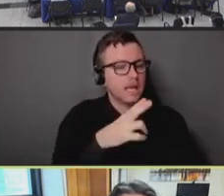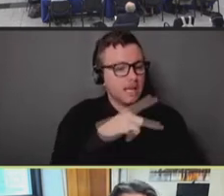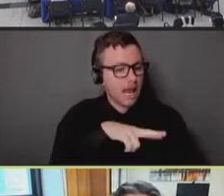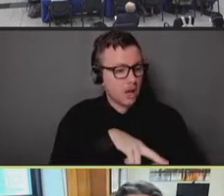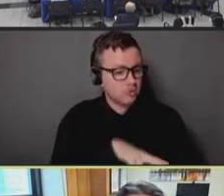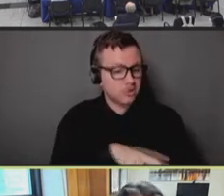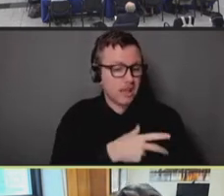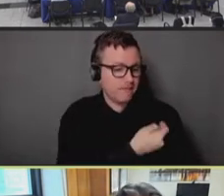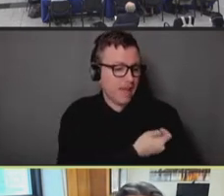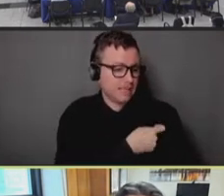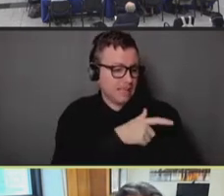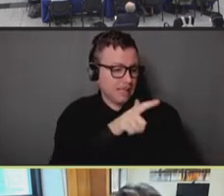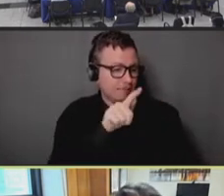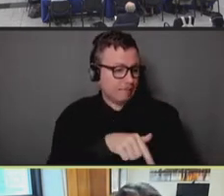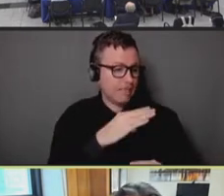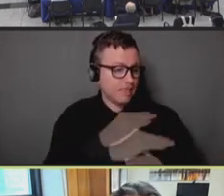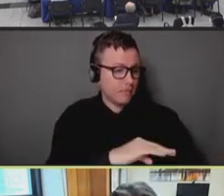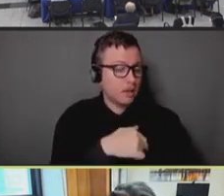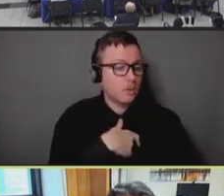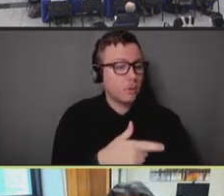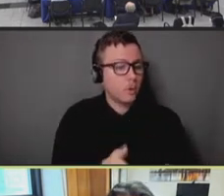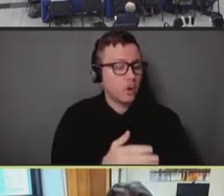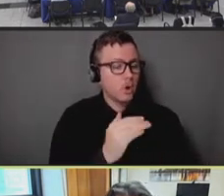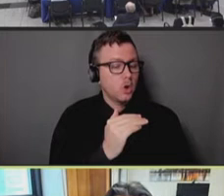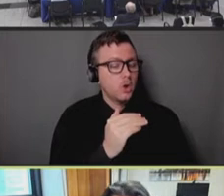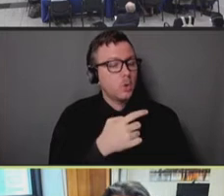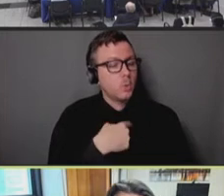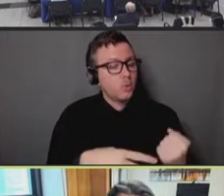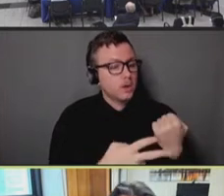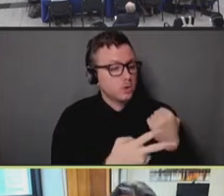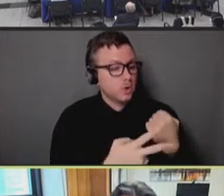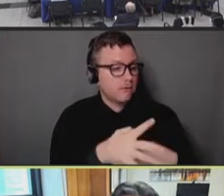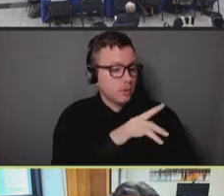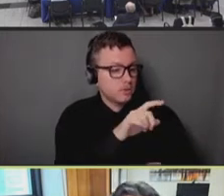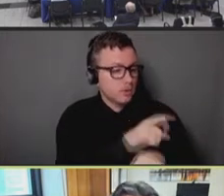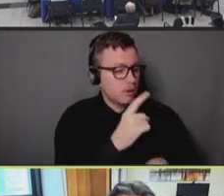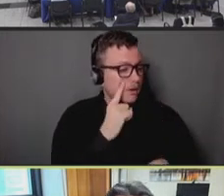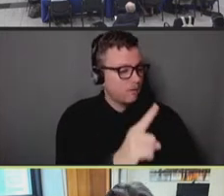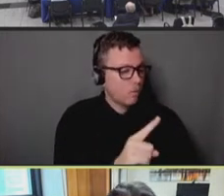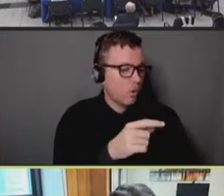the reserved appointments for priority groups, despite that limited supply -- that is,